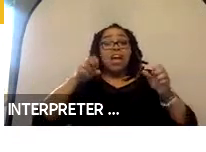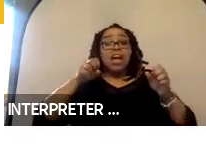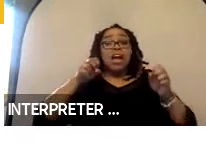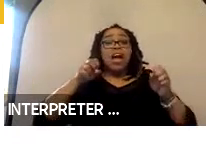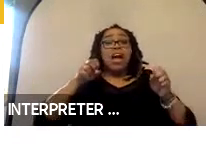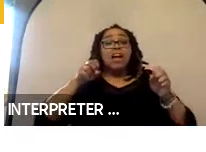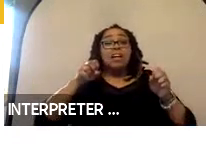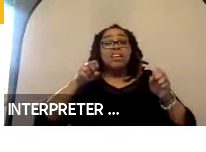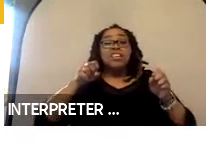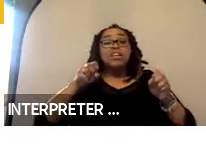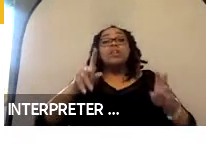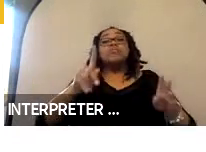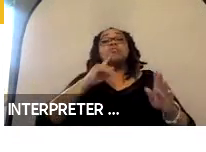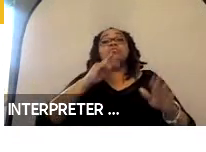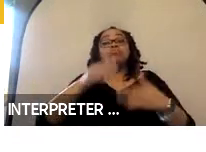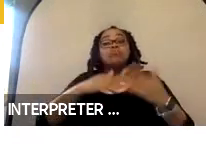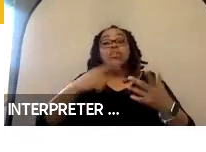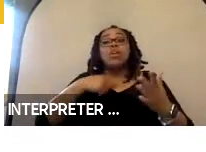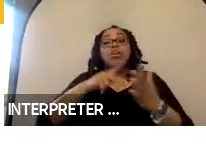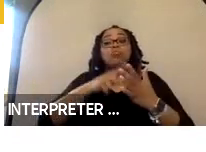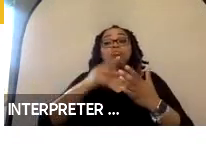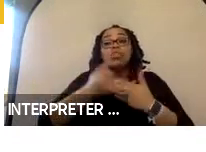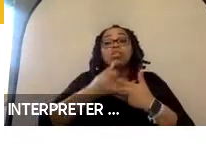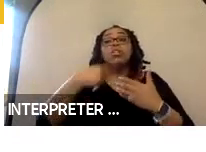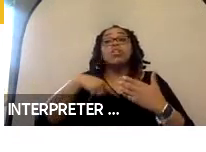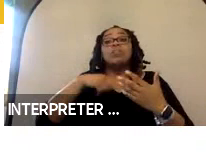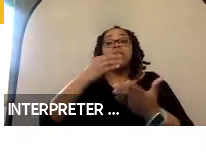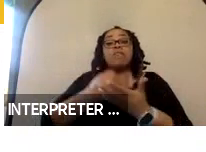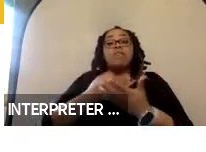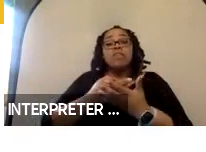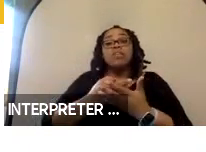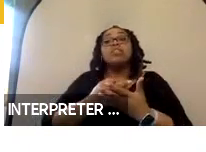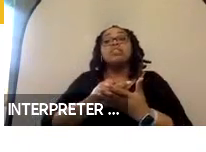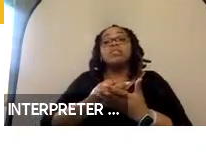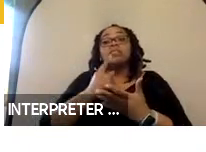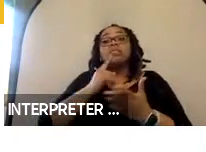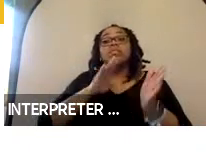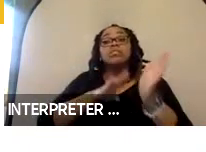progress on a project that has been funded by NHTSA to develop an automated wheelchair